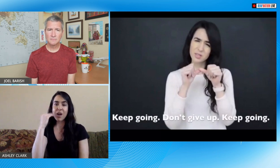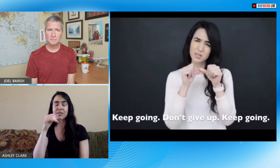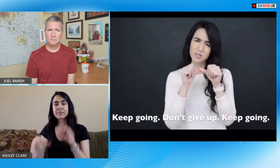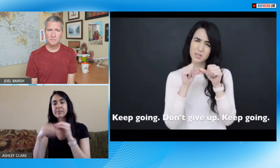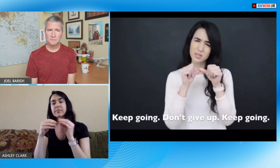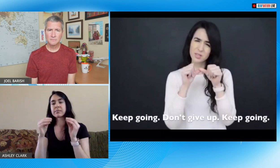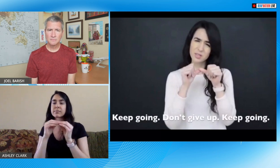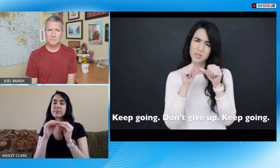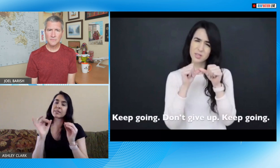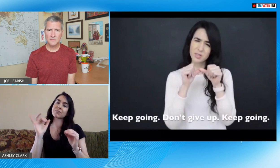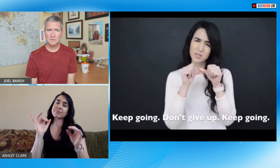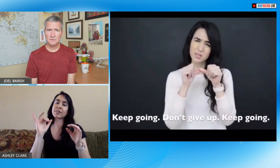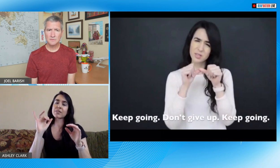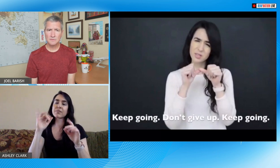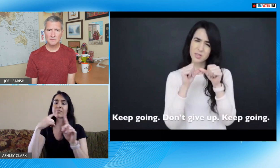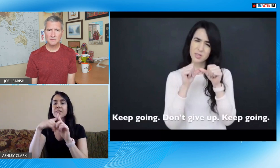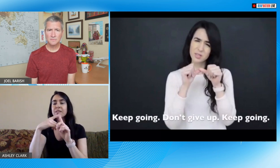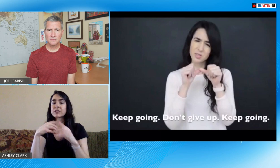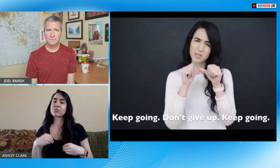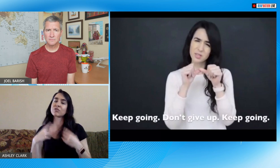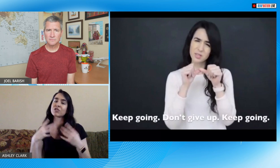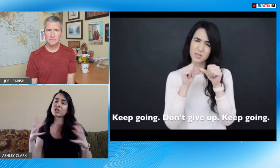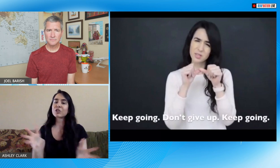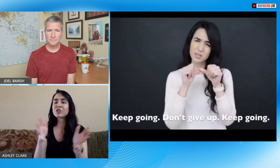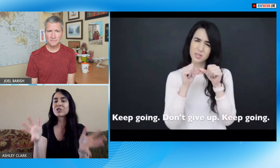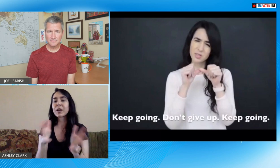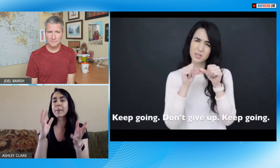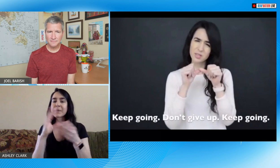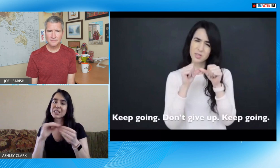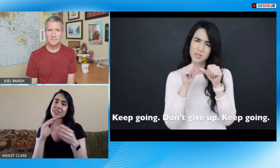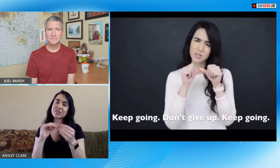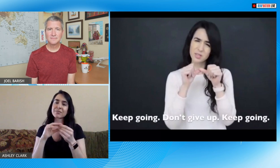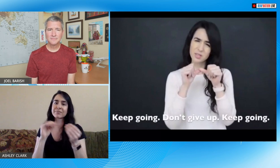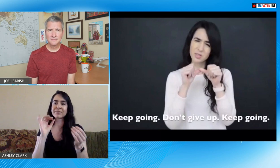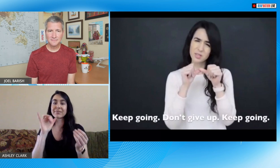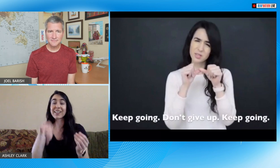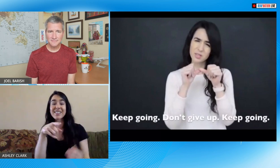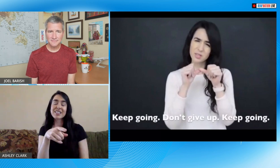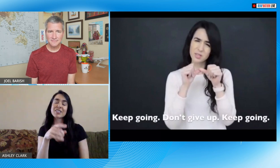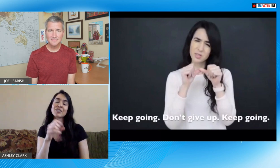platform and because of that I've added some kind of positive inspirational